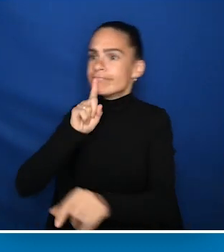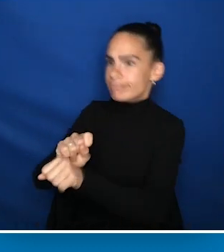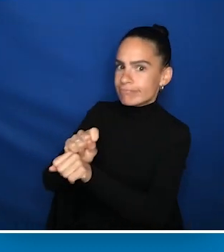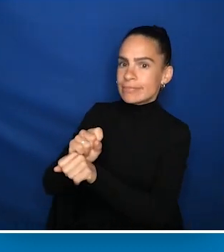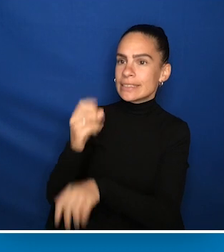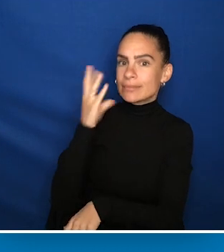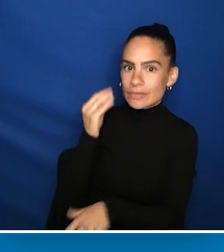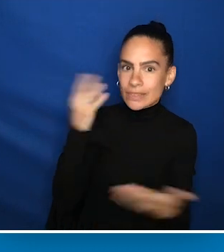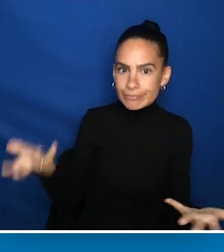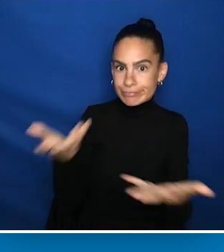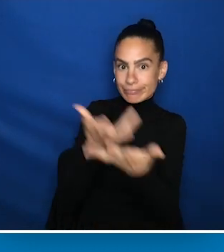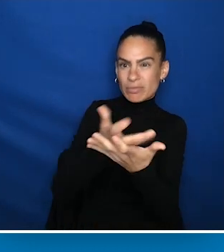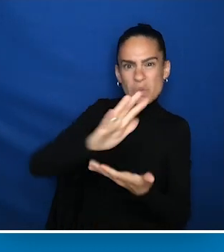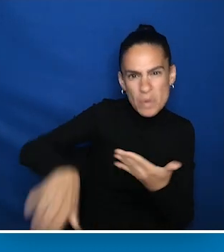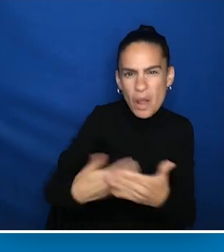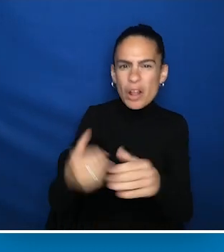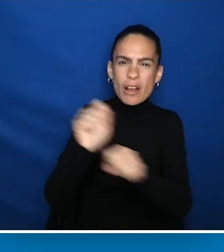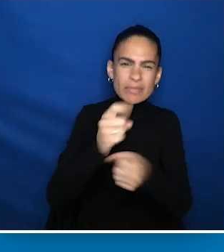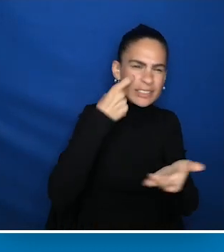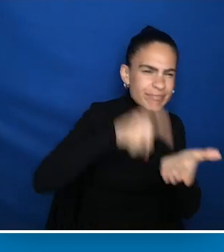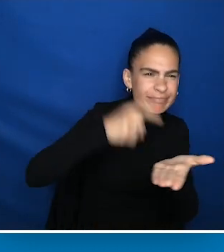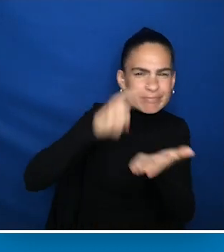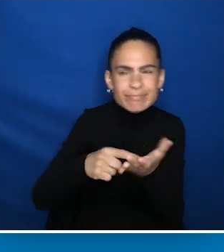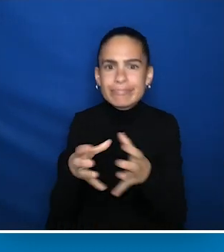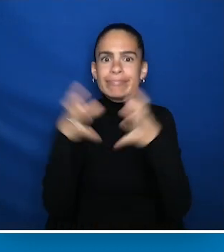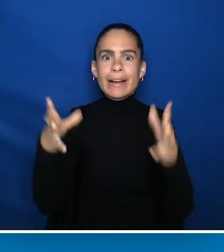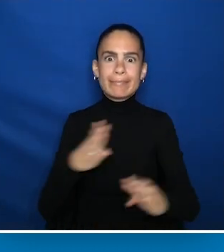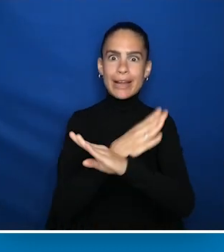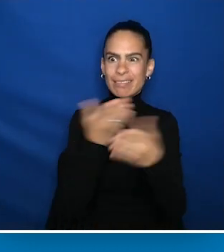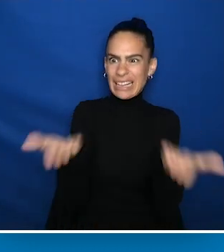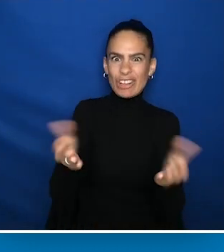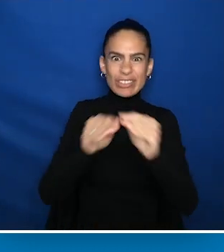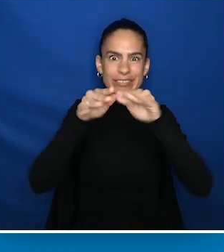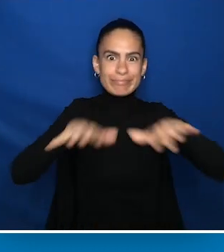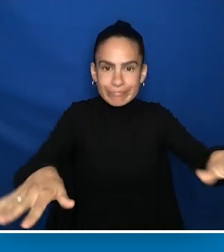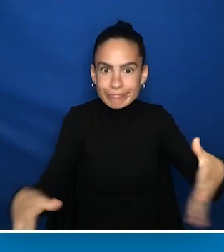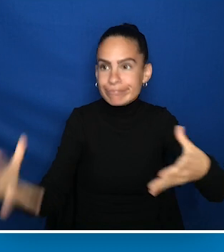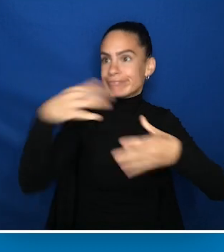All of these efforts acknowledge the pervasive and systemic barriers people with disabilities face